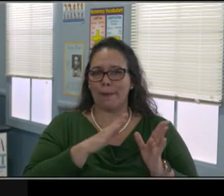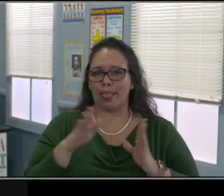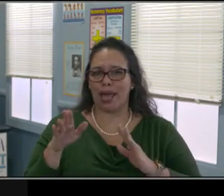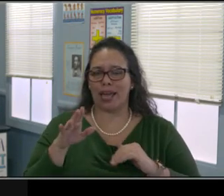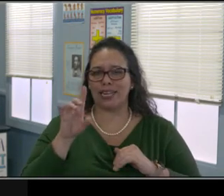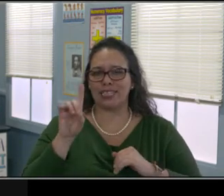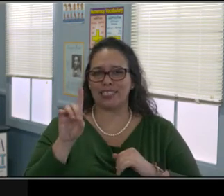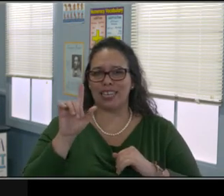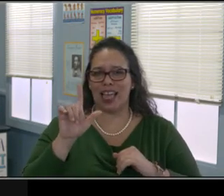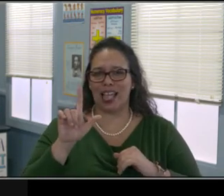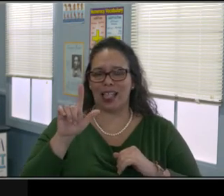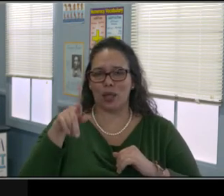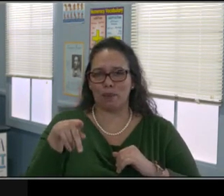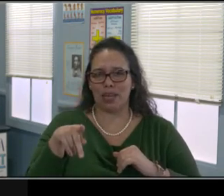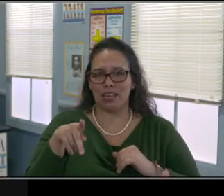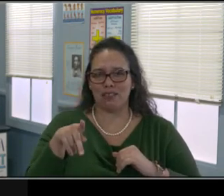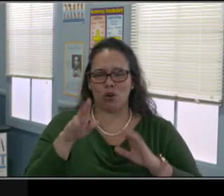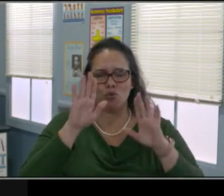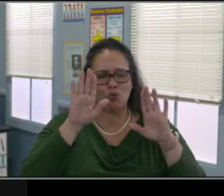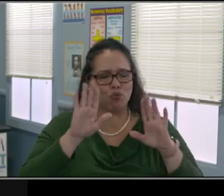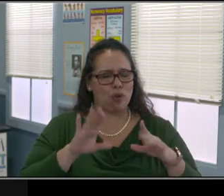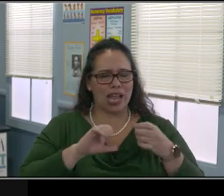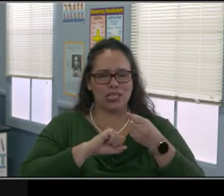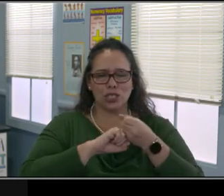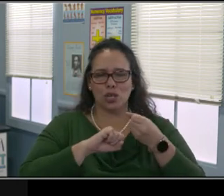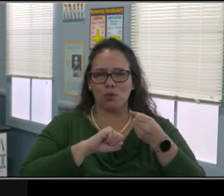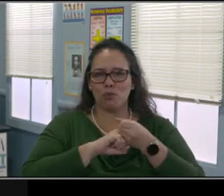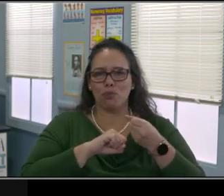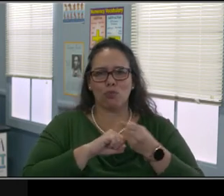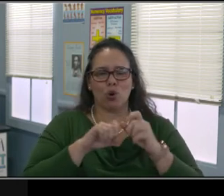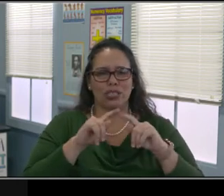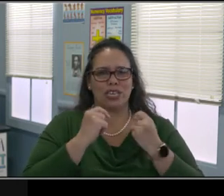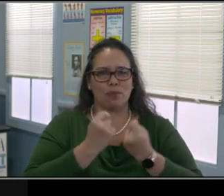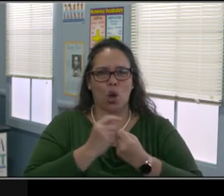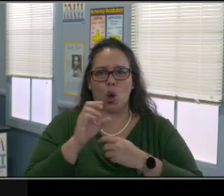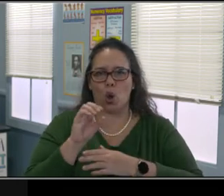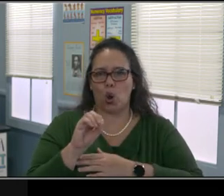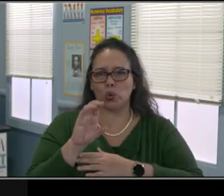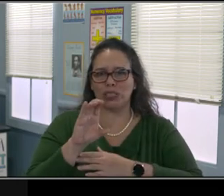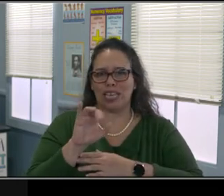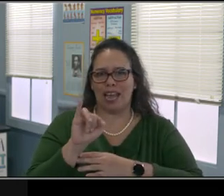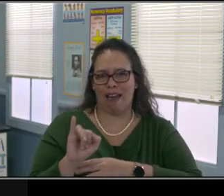"It's required for all IEP moving forward." We know that the next annual,